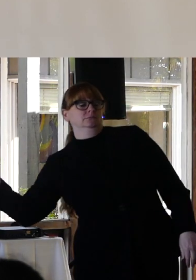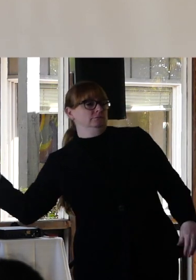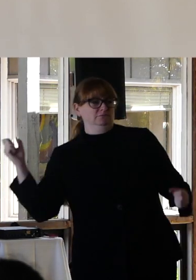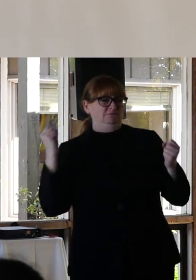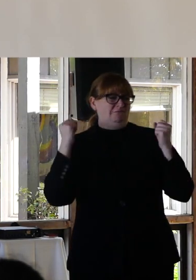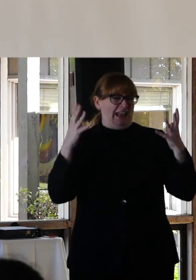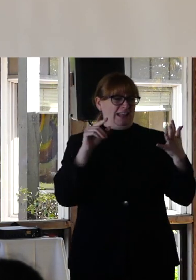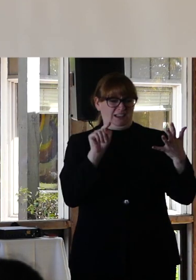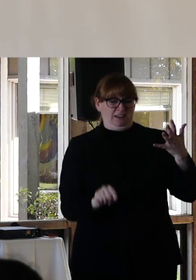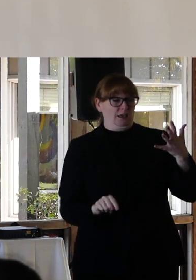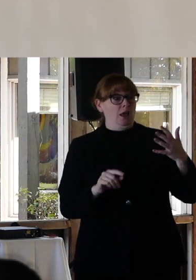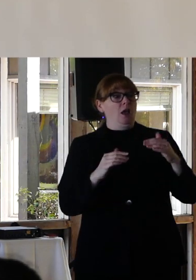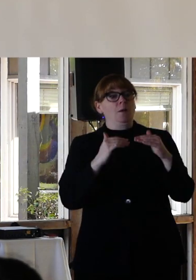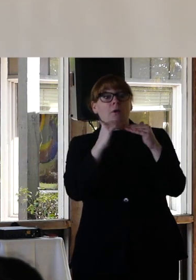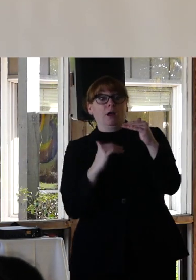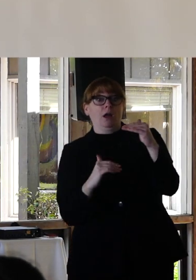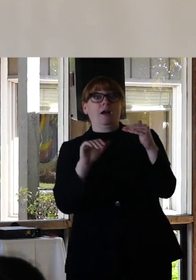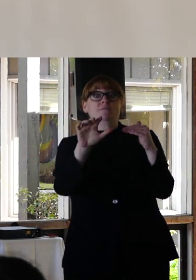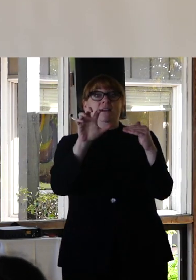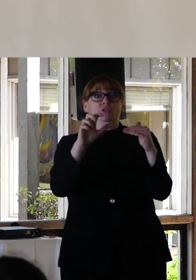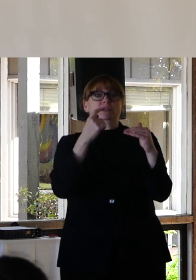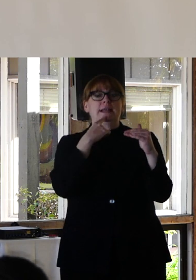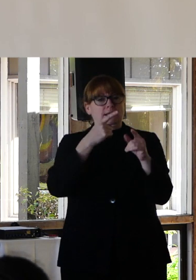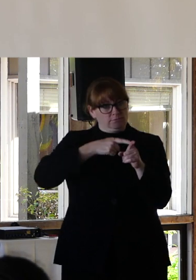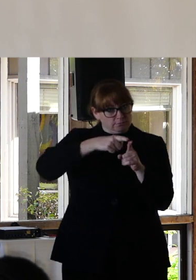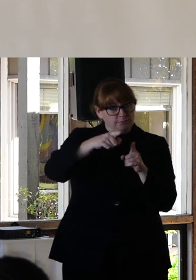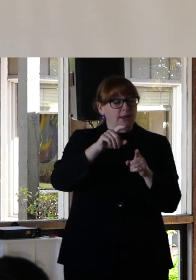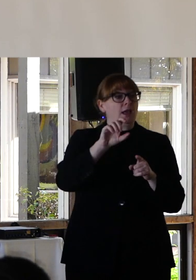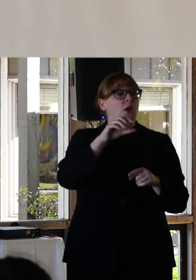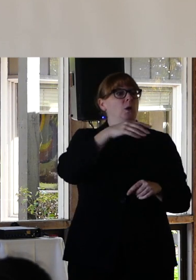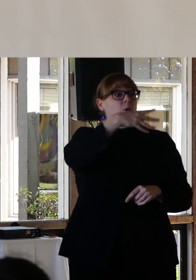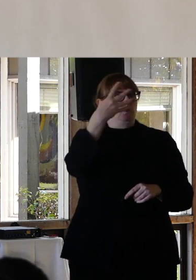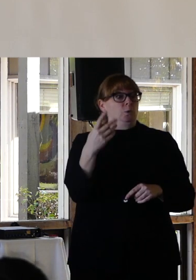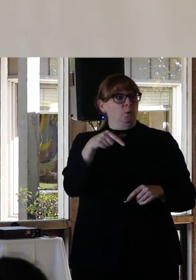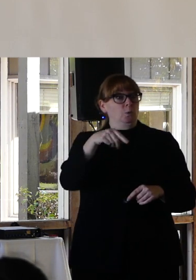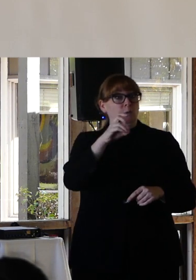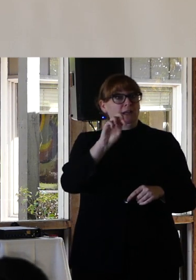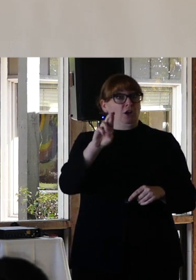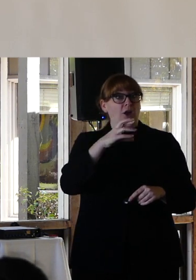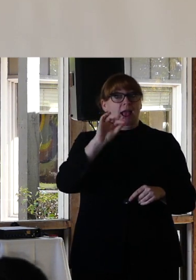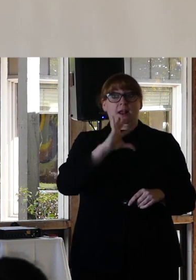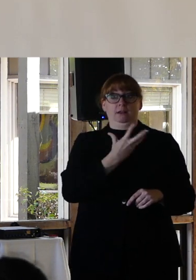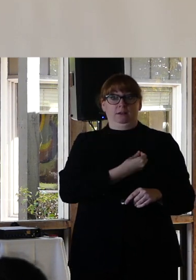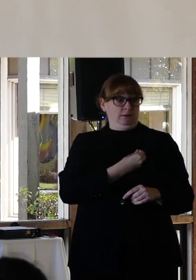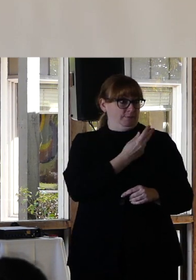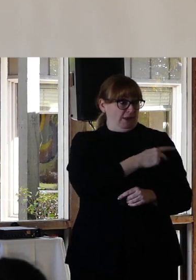say they specialize in queer and transgender patients. 400 say that they